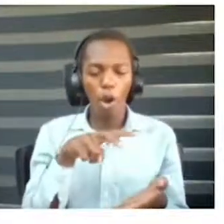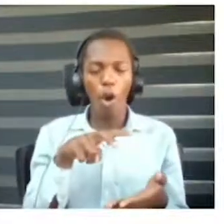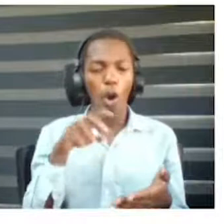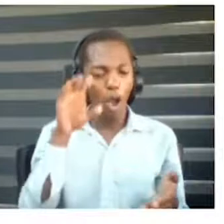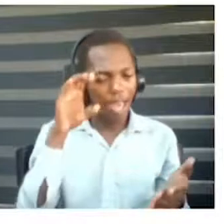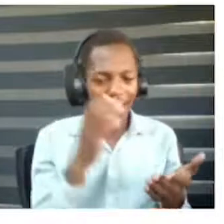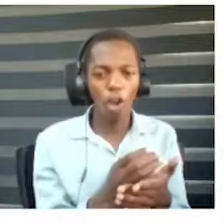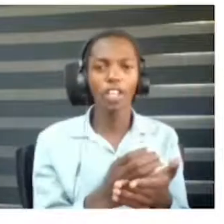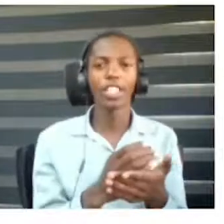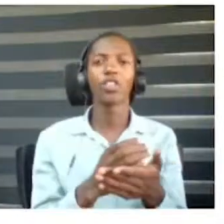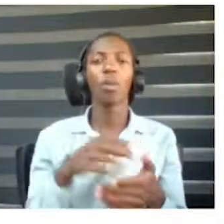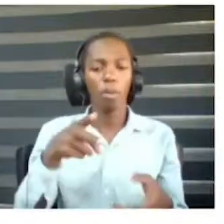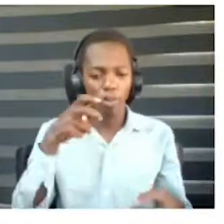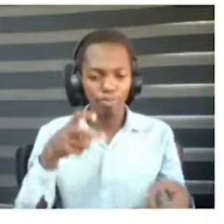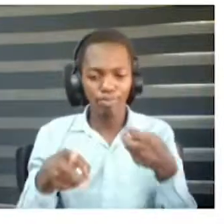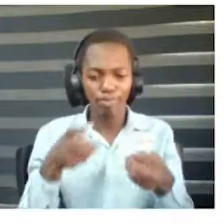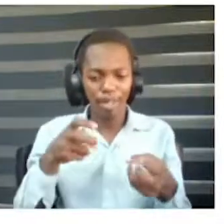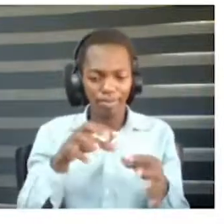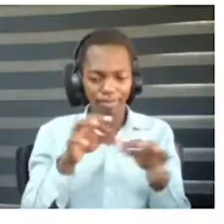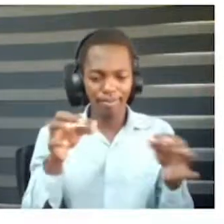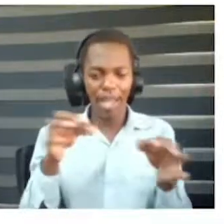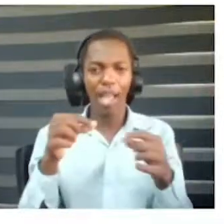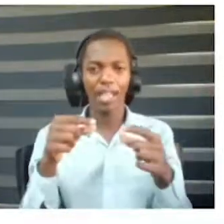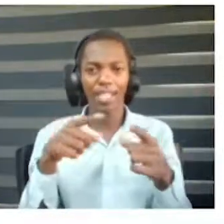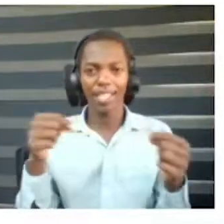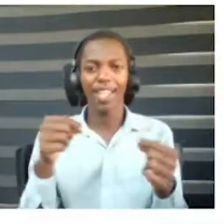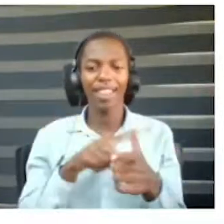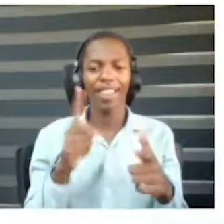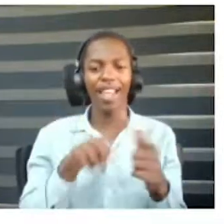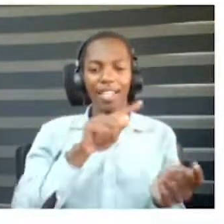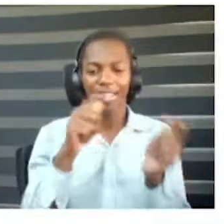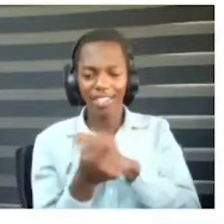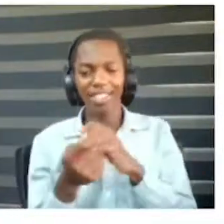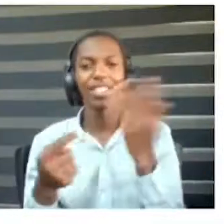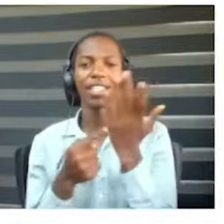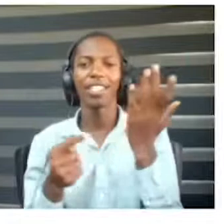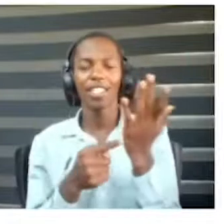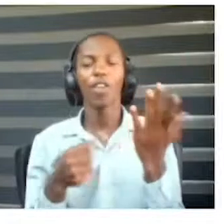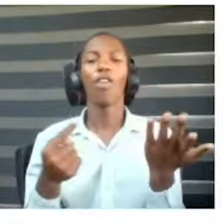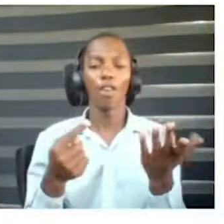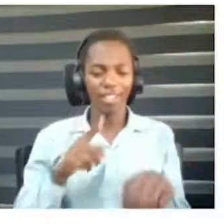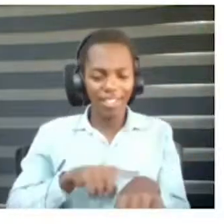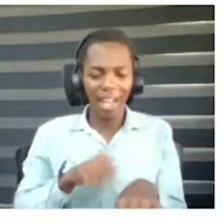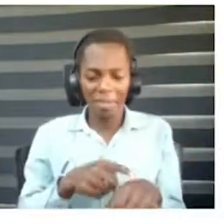and sends to persons with disabilities in real-time.